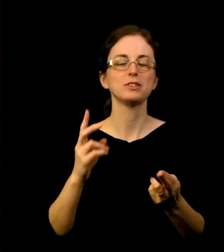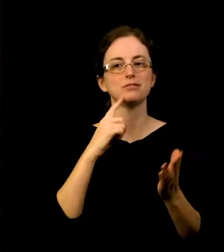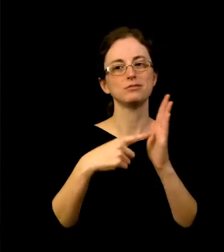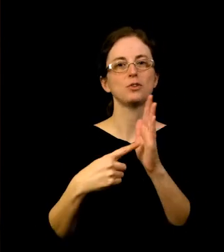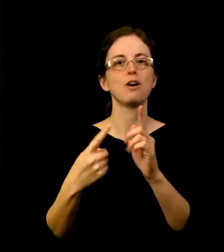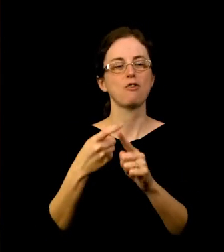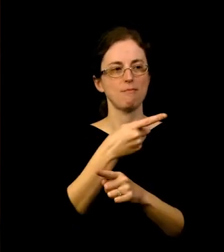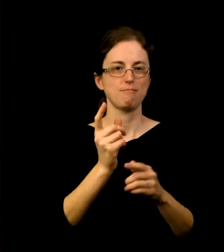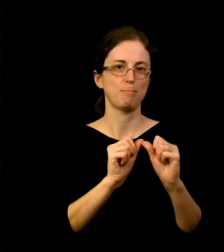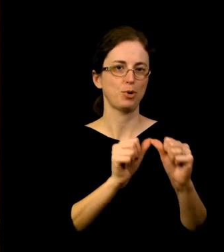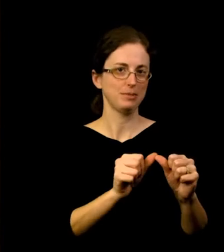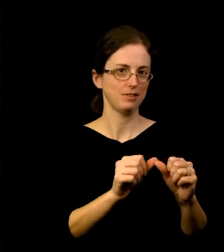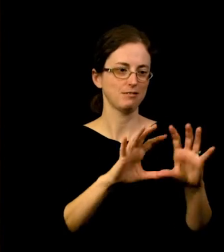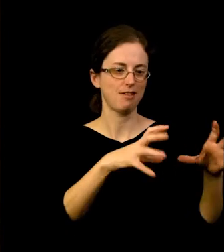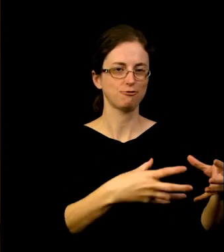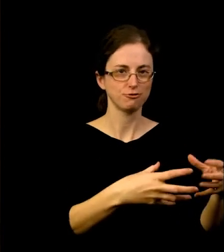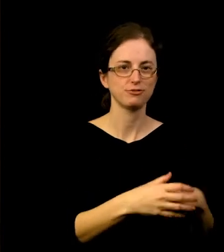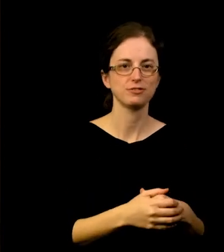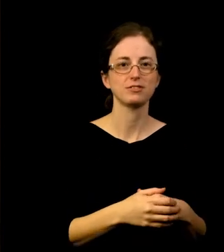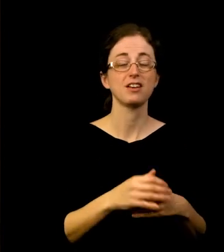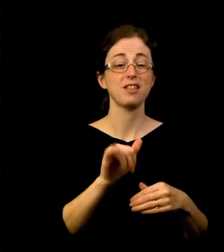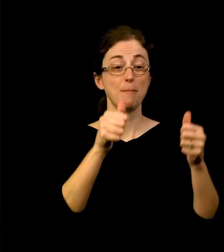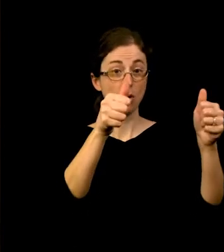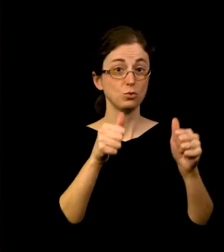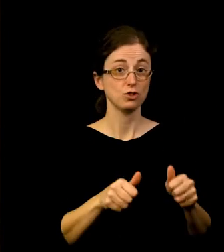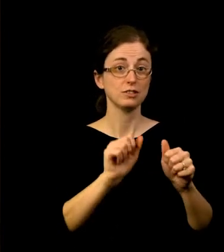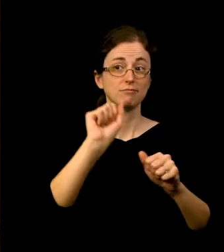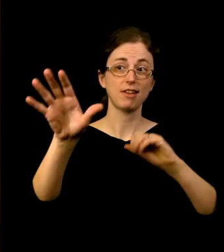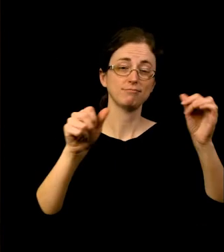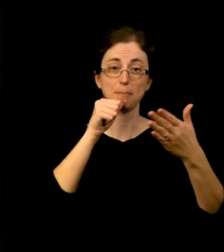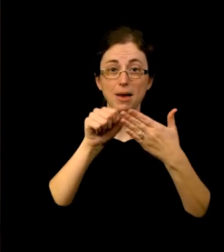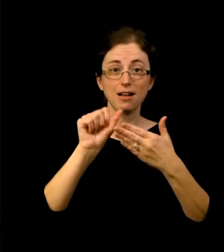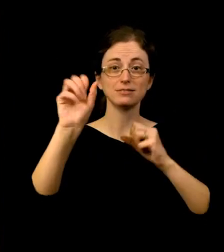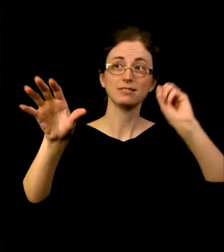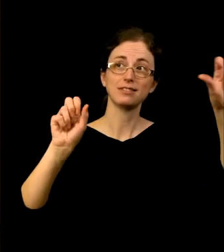We mail these posters out to schools so they can have some artwork in their classrooms.